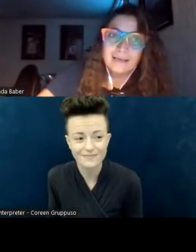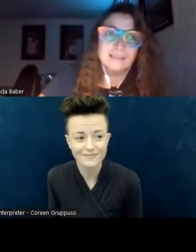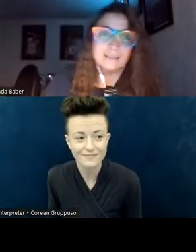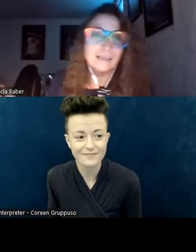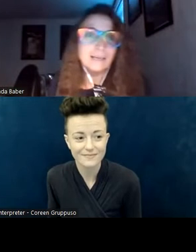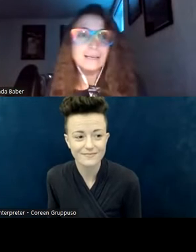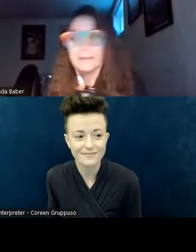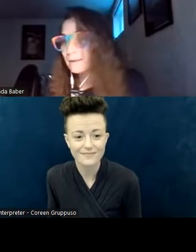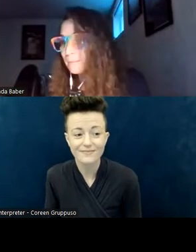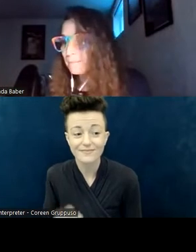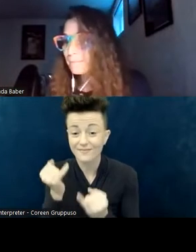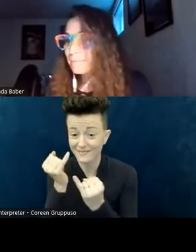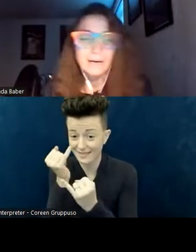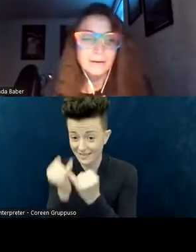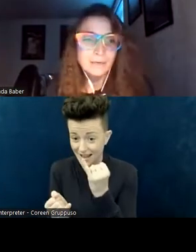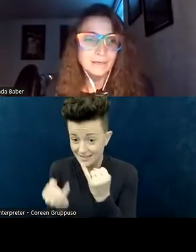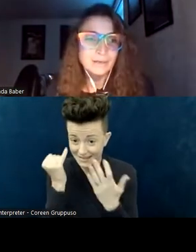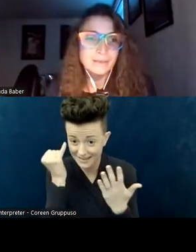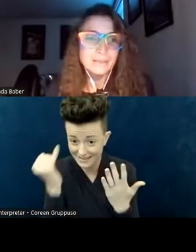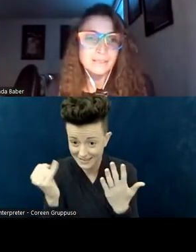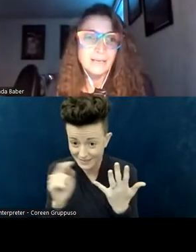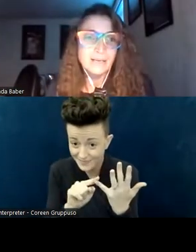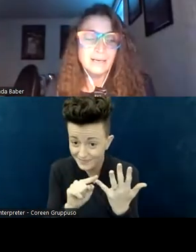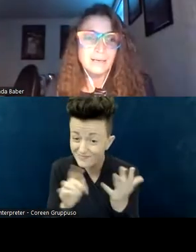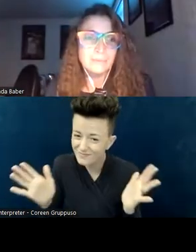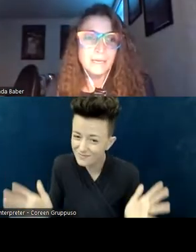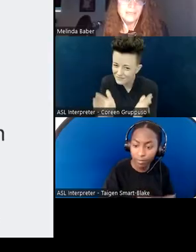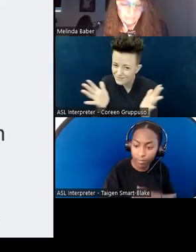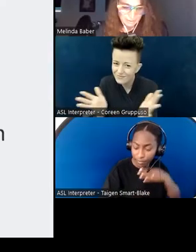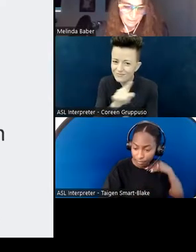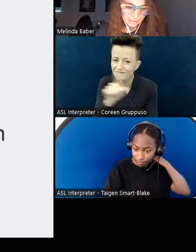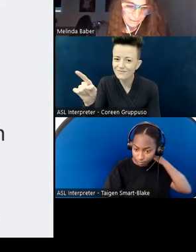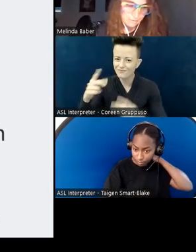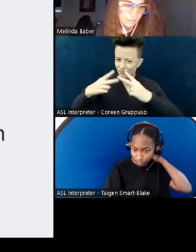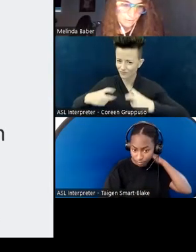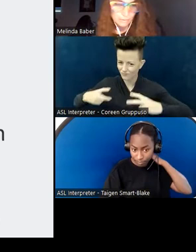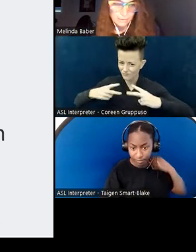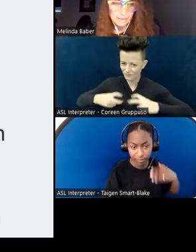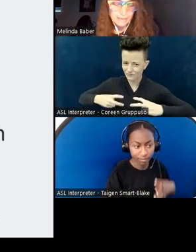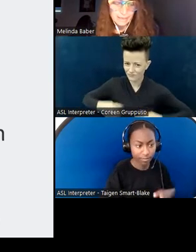Lastly, I would encourage each of us as individuals